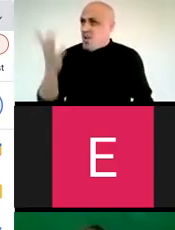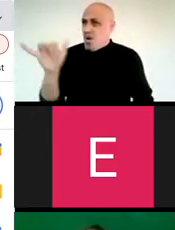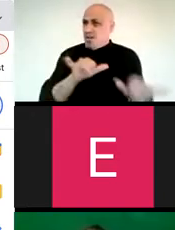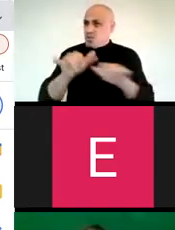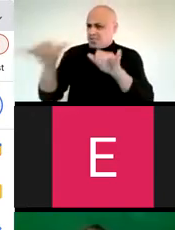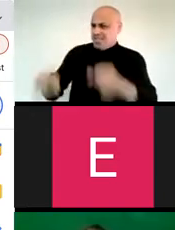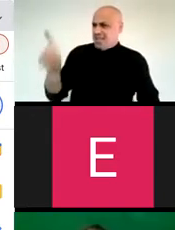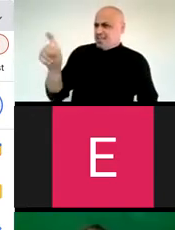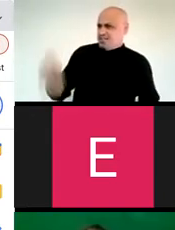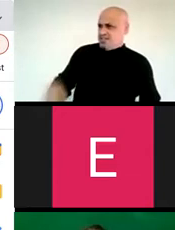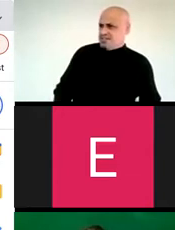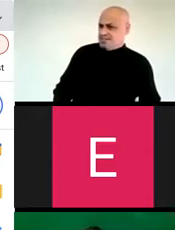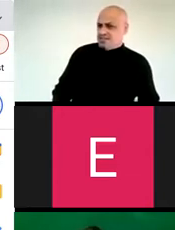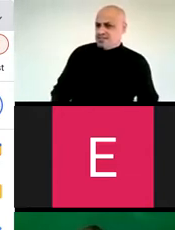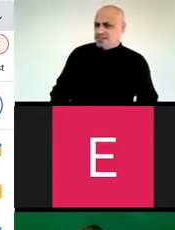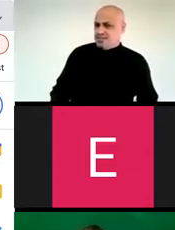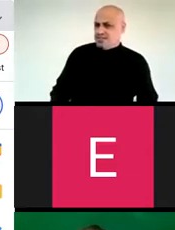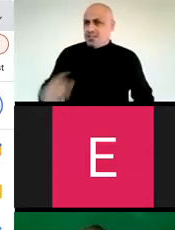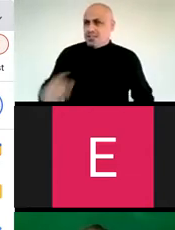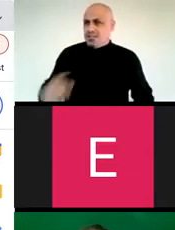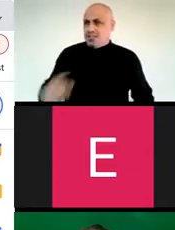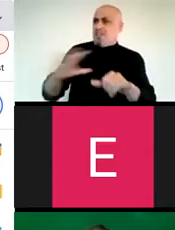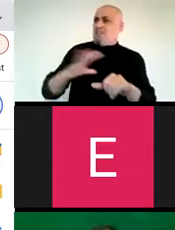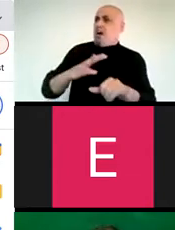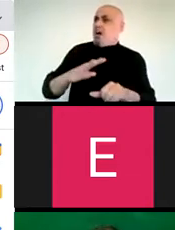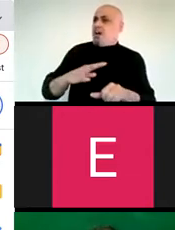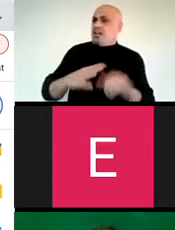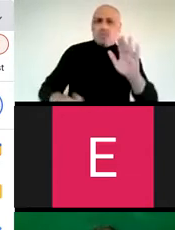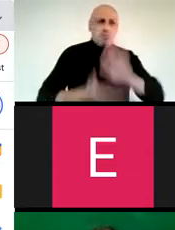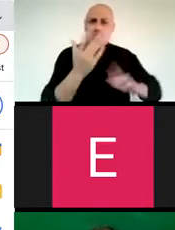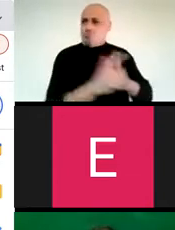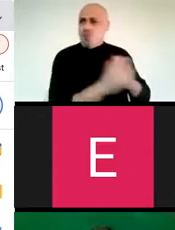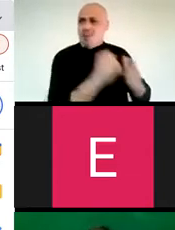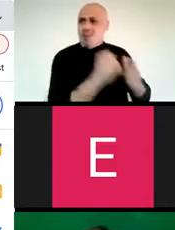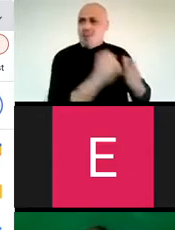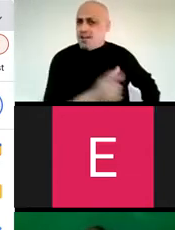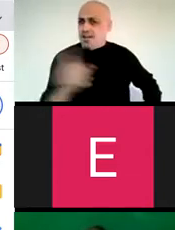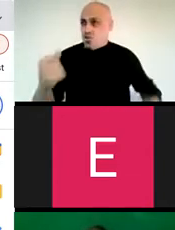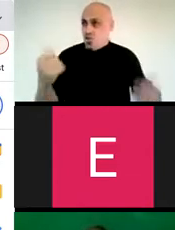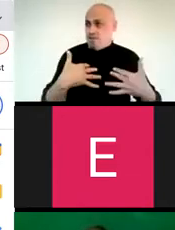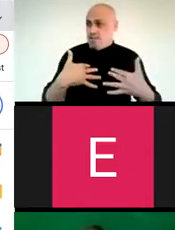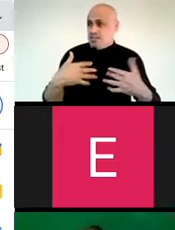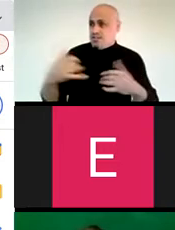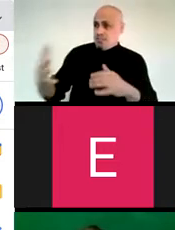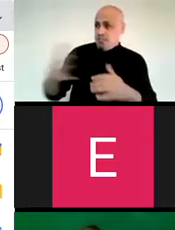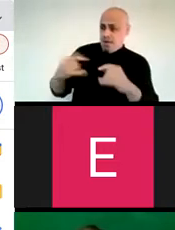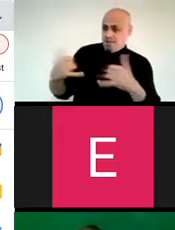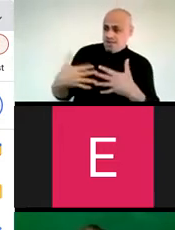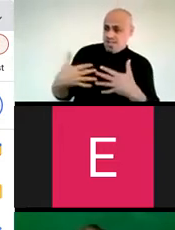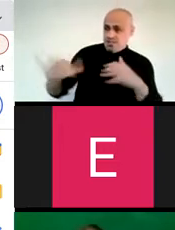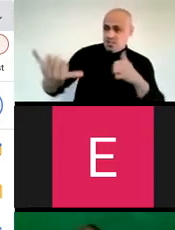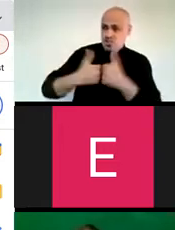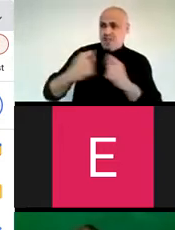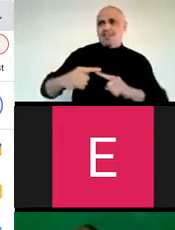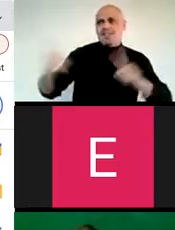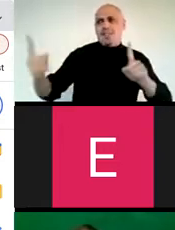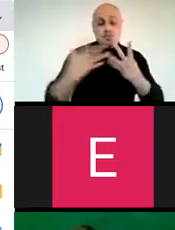Why did you not fight? Why did you also stay? So, you stayed, you did not run. Your fears were different,